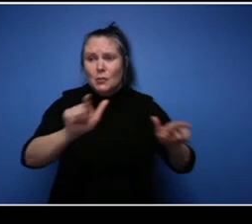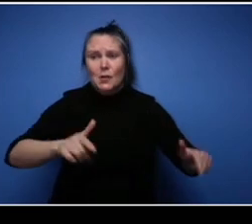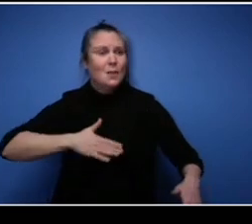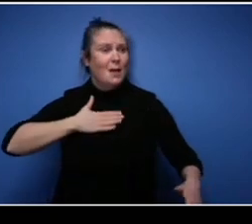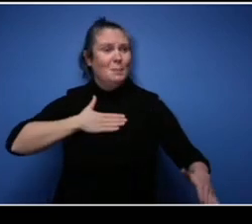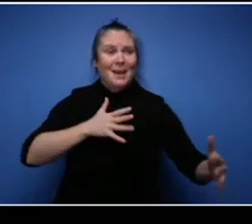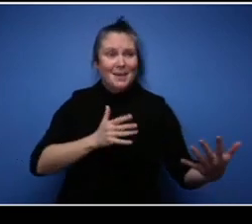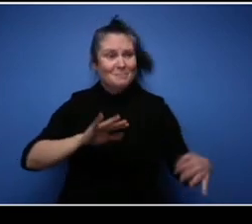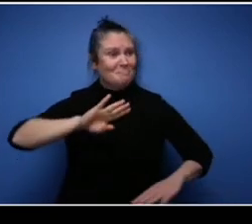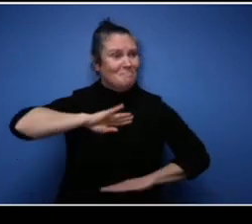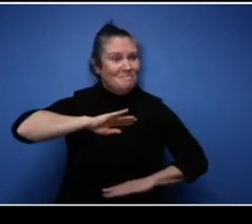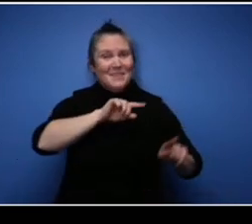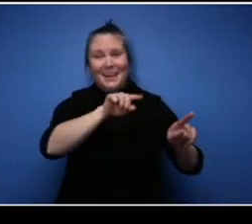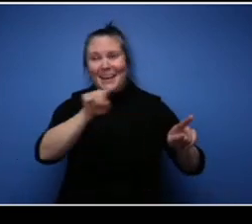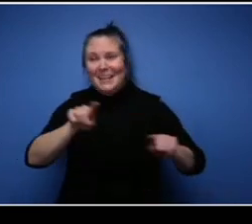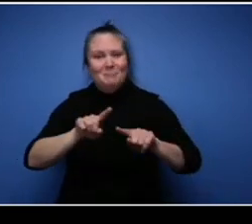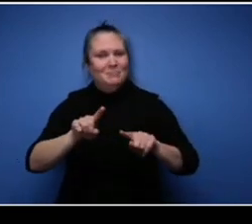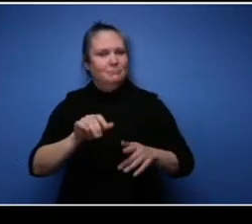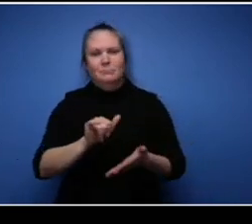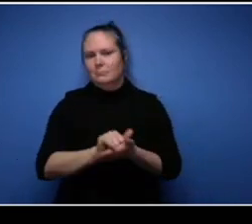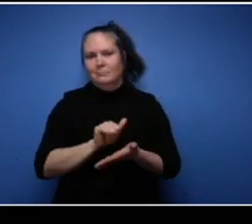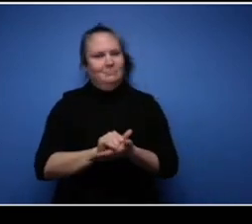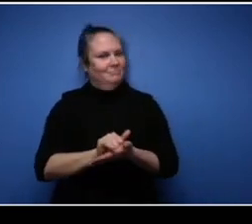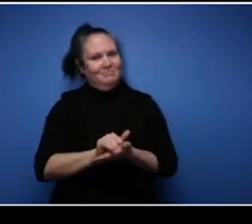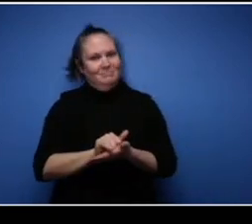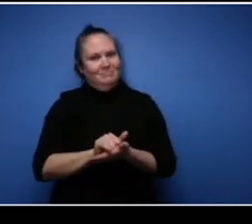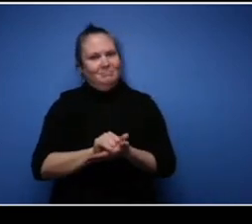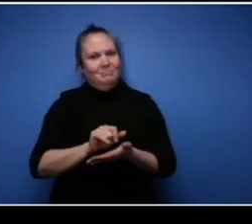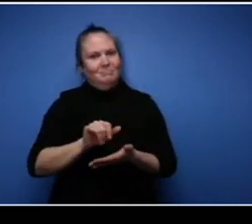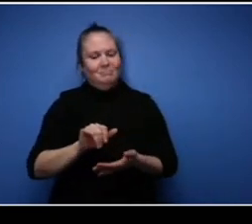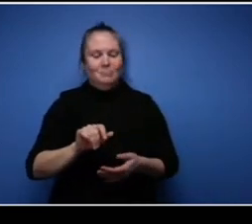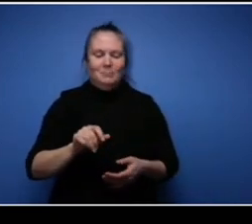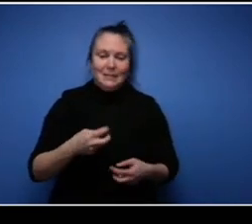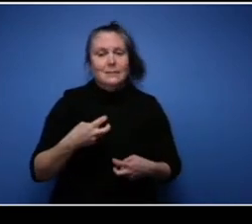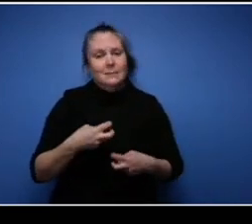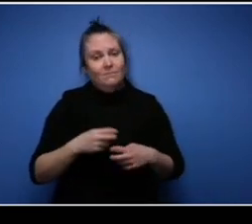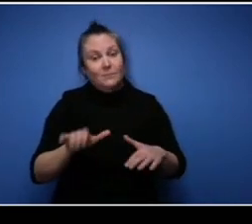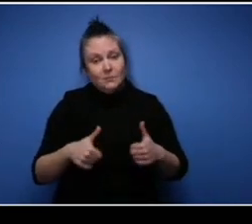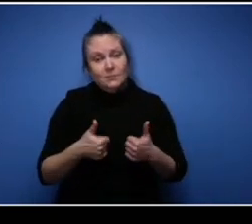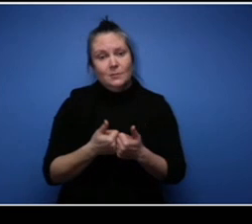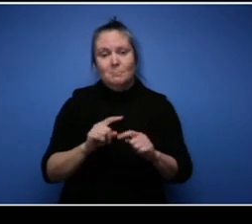know which would create you know it's tough to do but it's something that as you grow